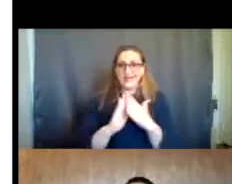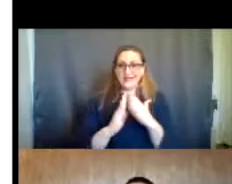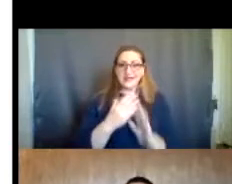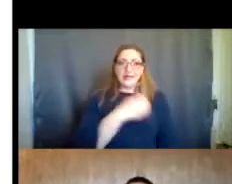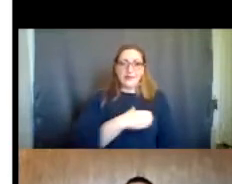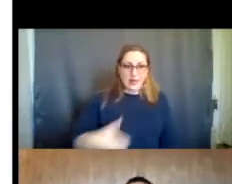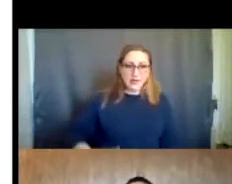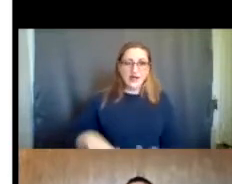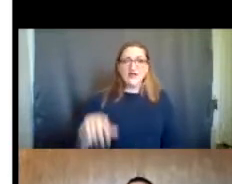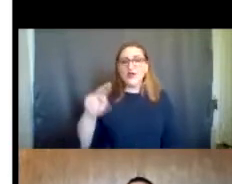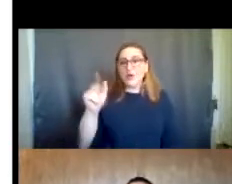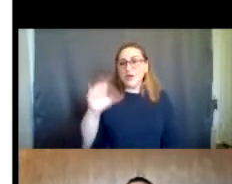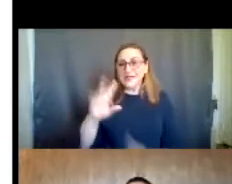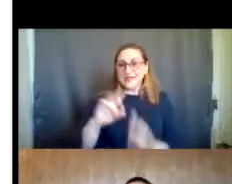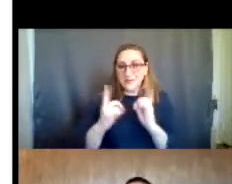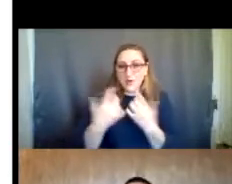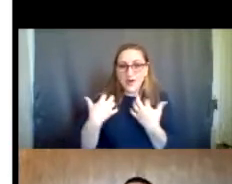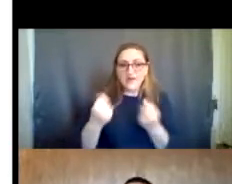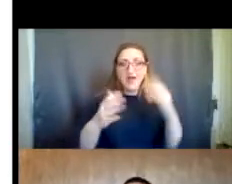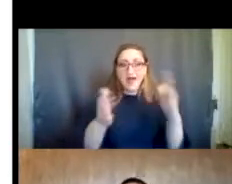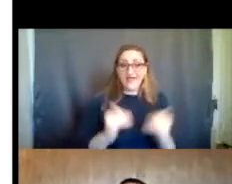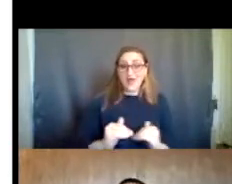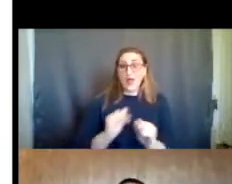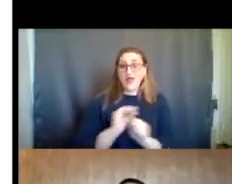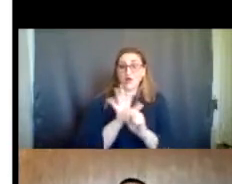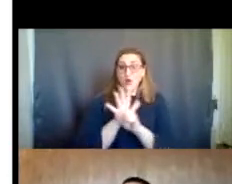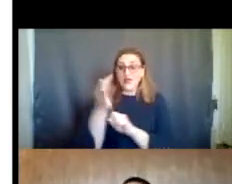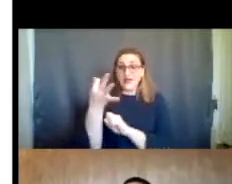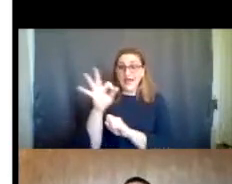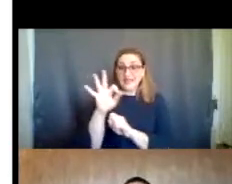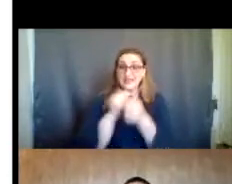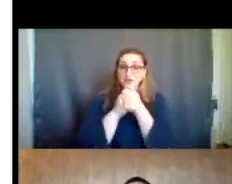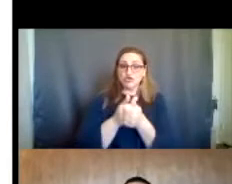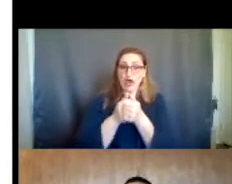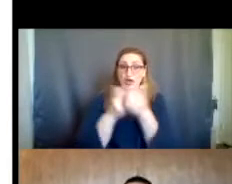the city level, the Mayor's Office, the